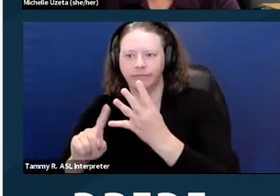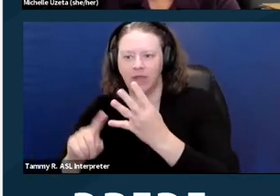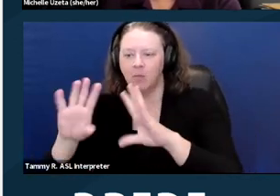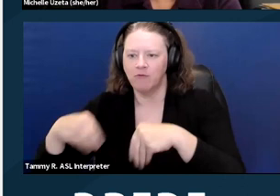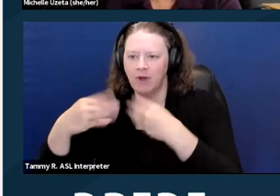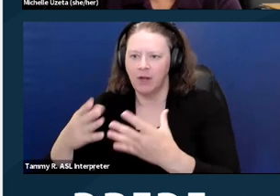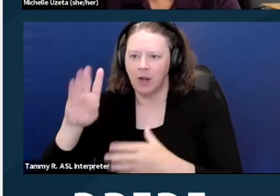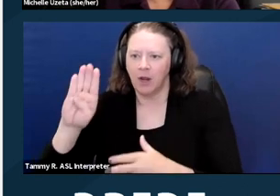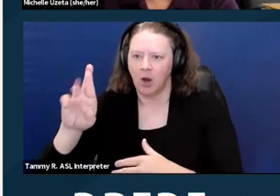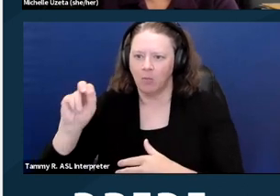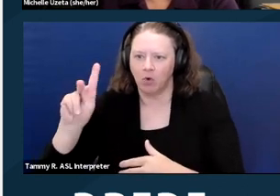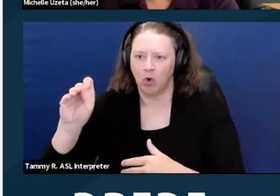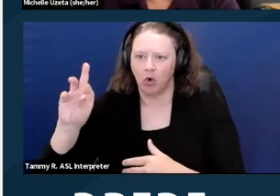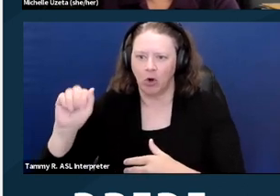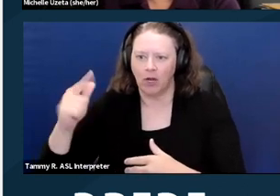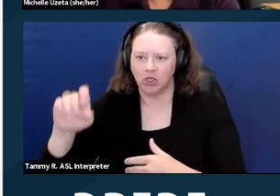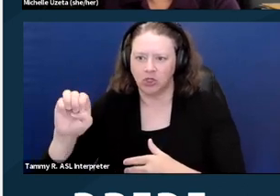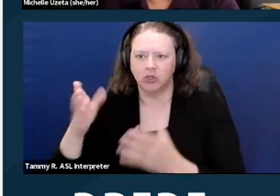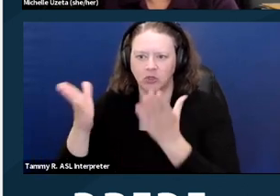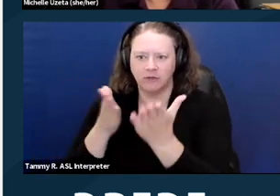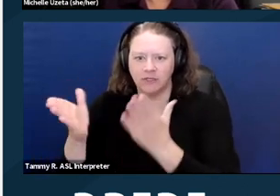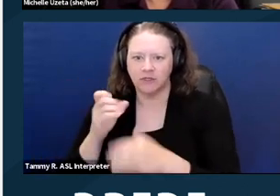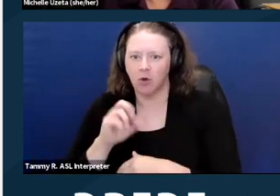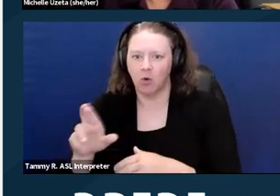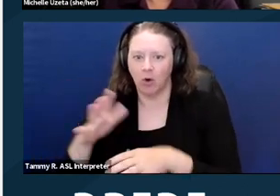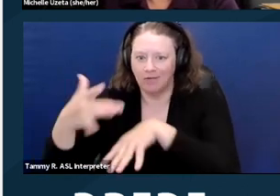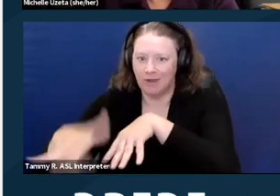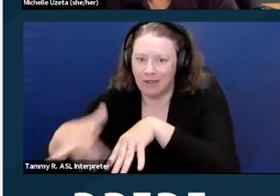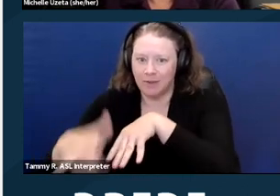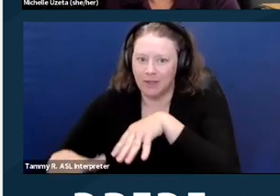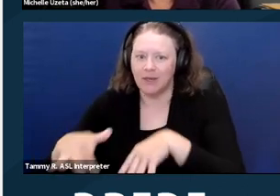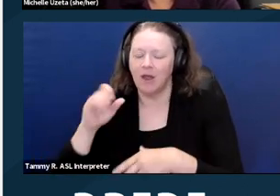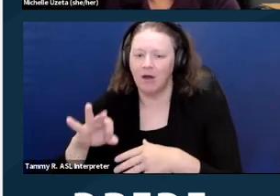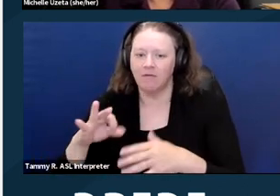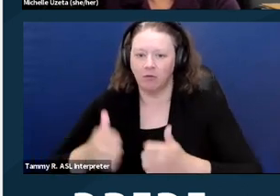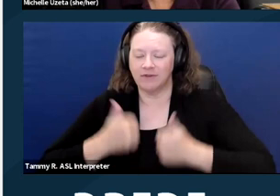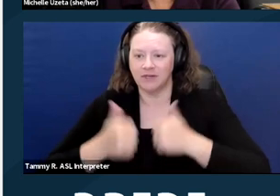or in the availability of residential real estate-related transactions. Next slide.